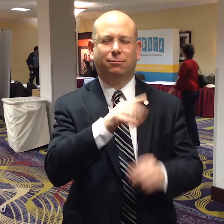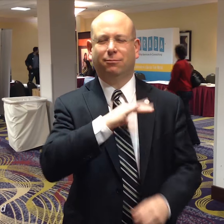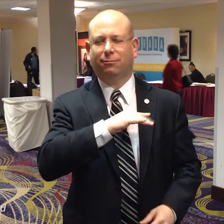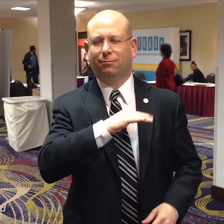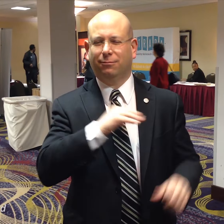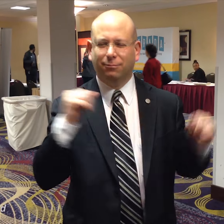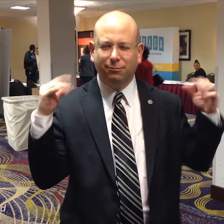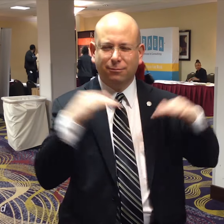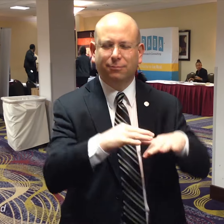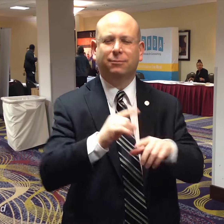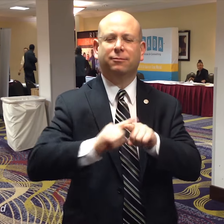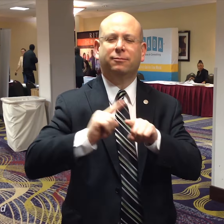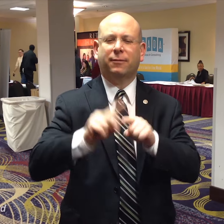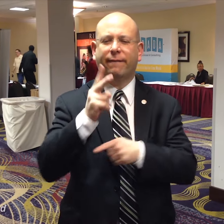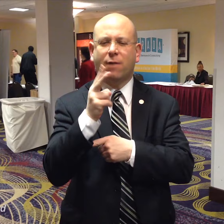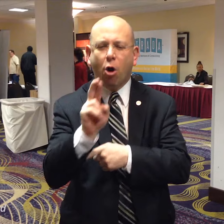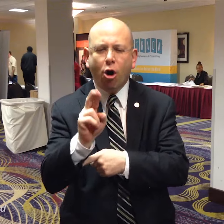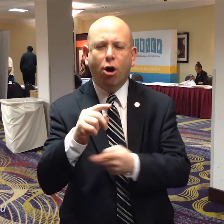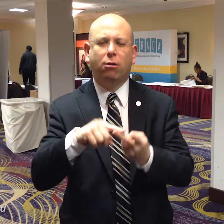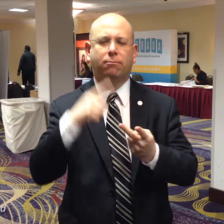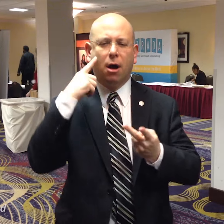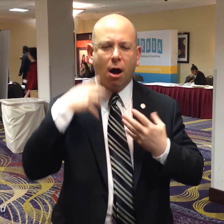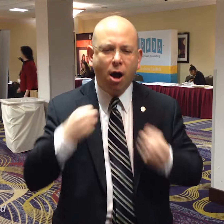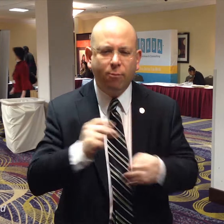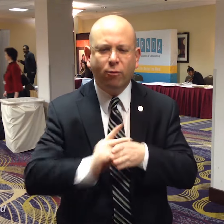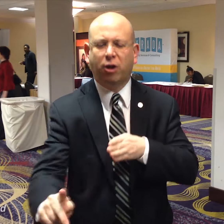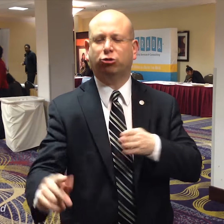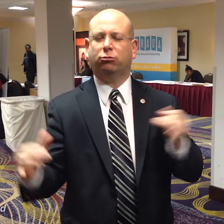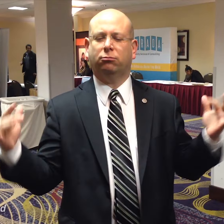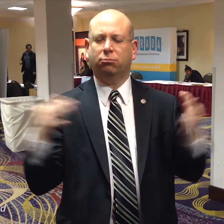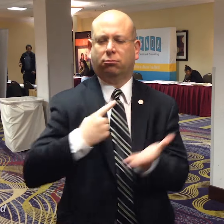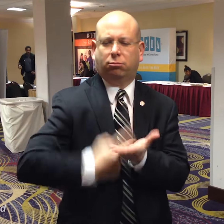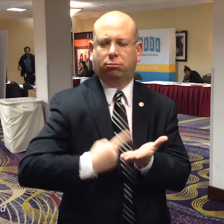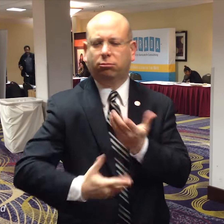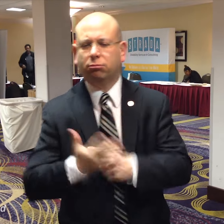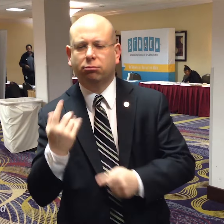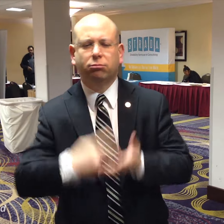where it’s been a very productive time meeting with many Vocational Rehabilitation (VR) counselors, Mental Health professionals, and other people in related fields.